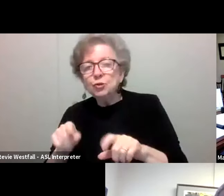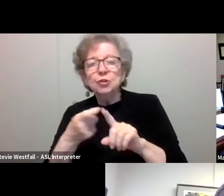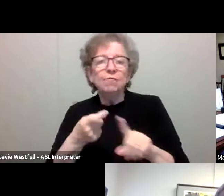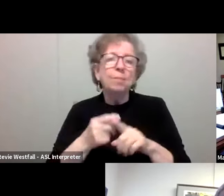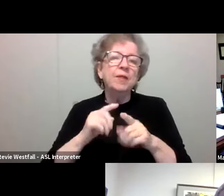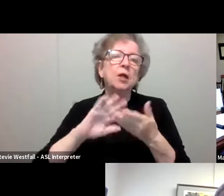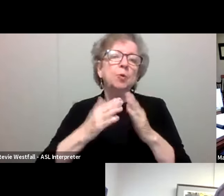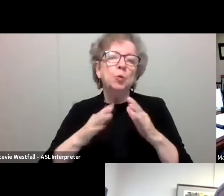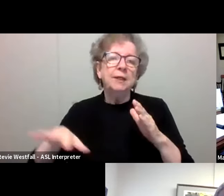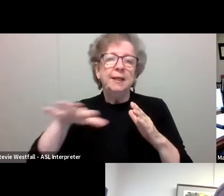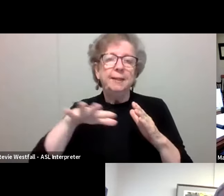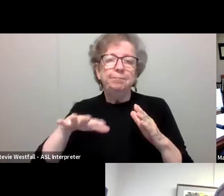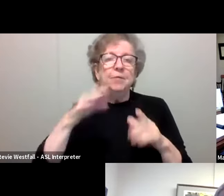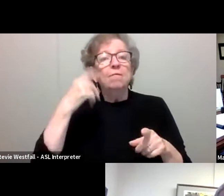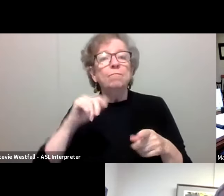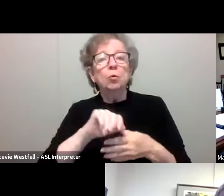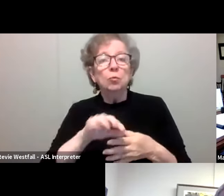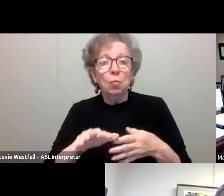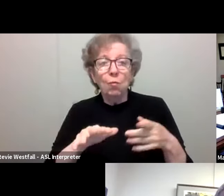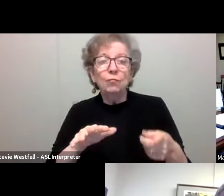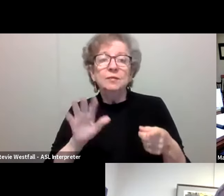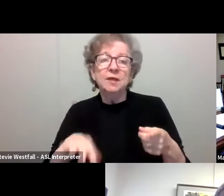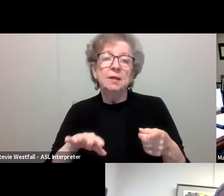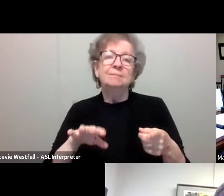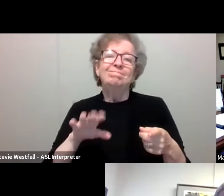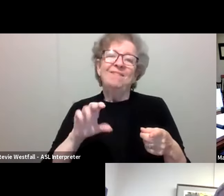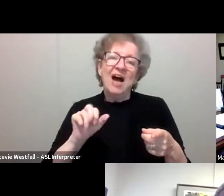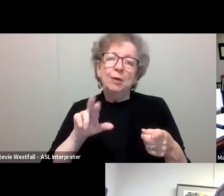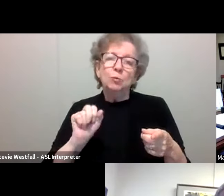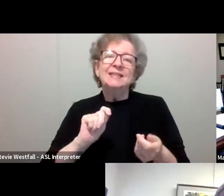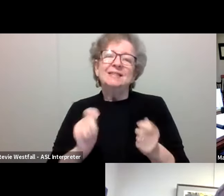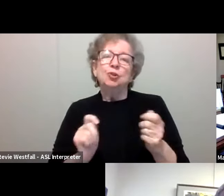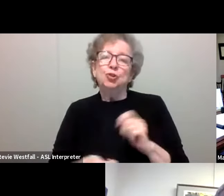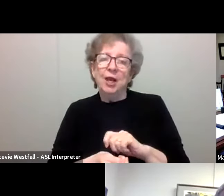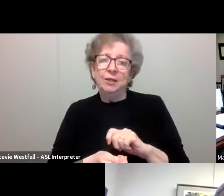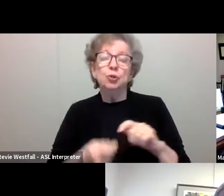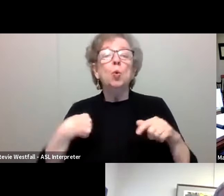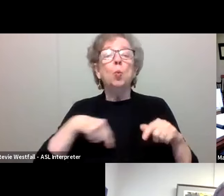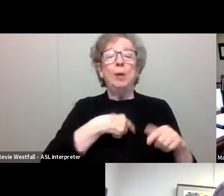As the SARS COV-2 virus has changed, we've changed as well at the University of Michigan.